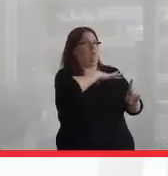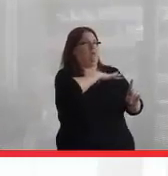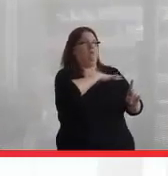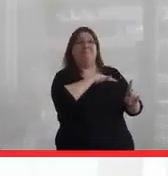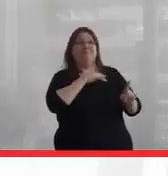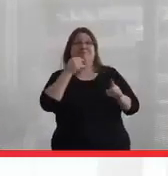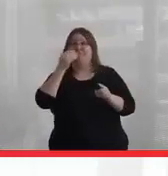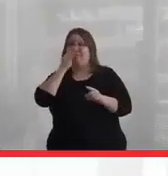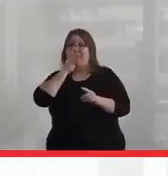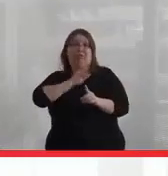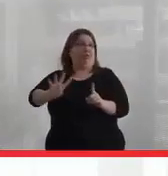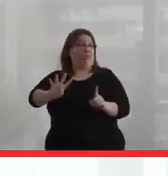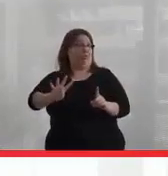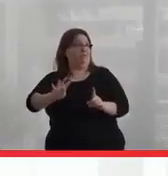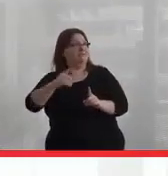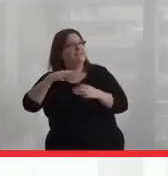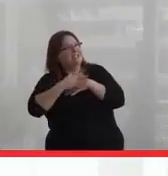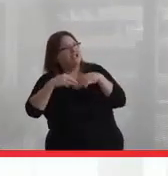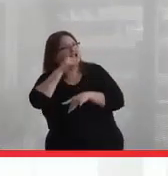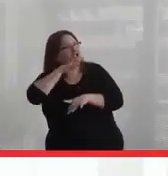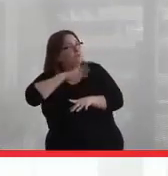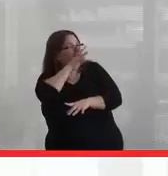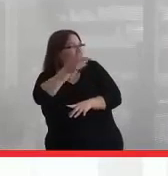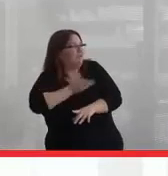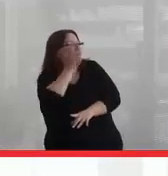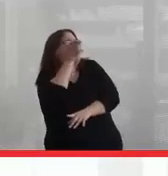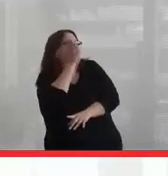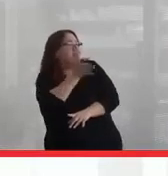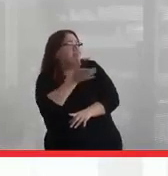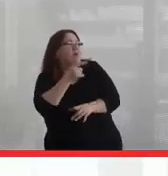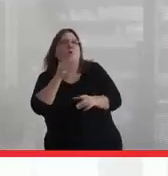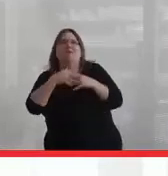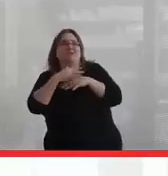They won't listen to us, as Indigenous women especially or as Indigenous people.